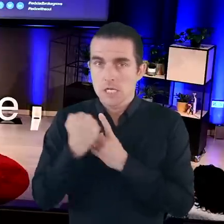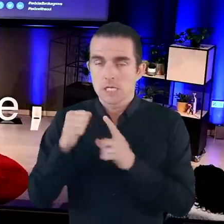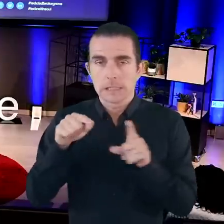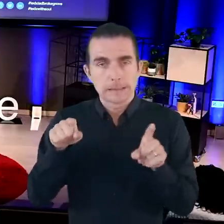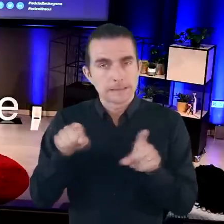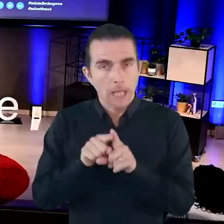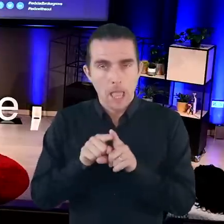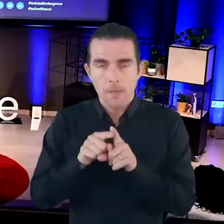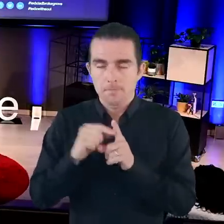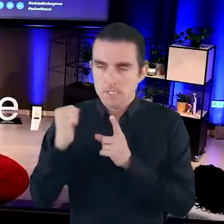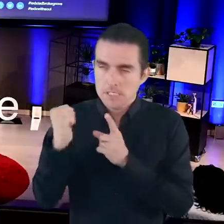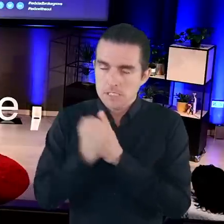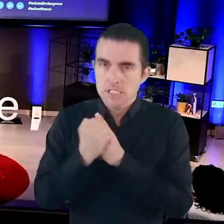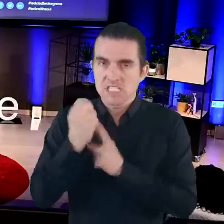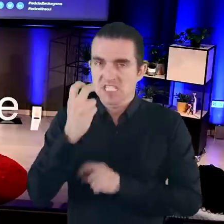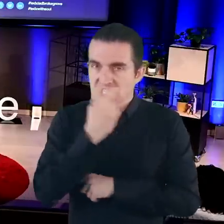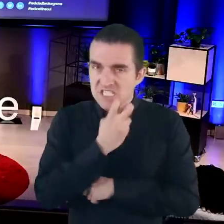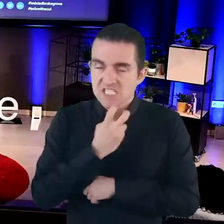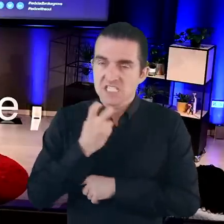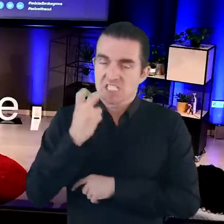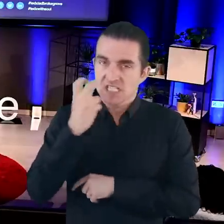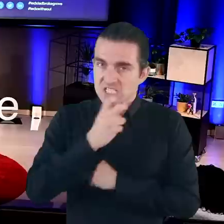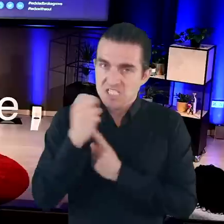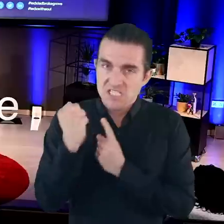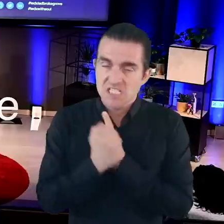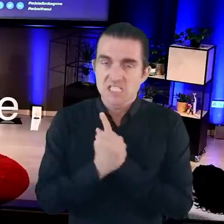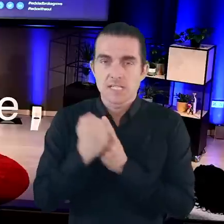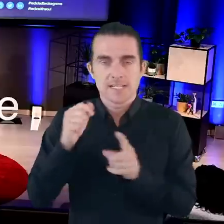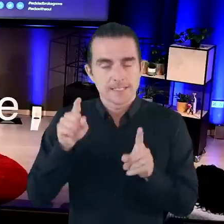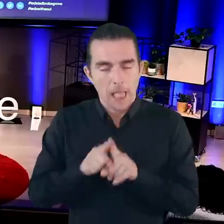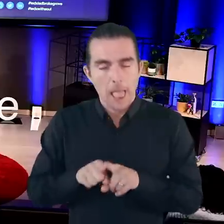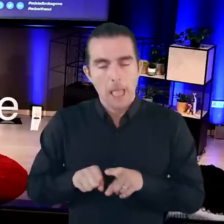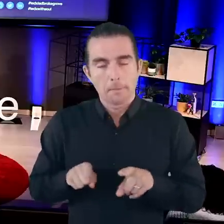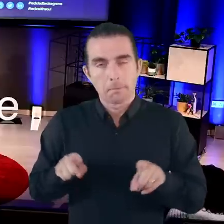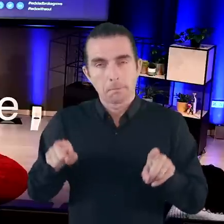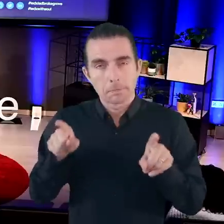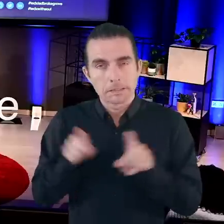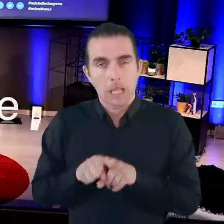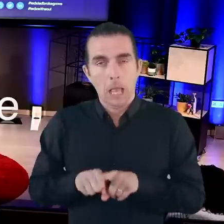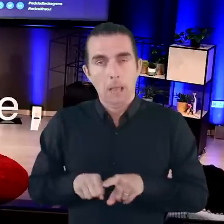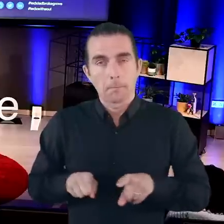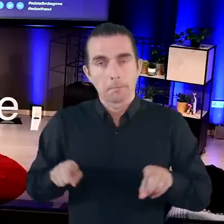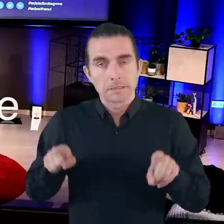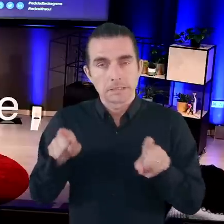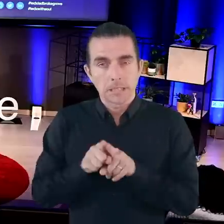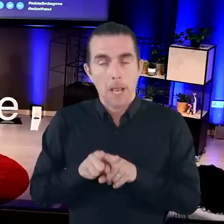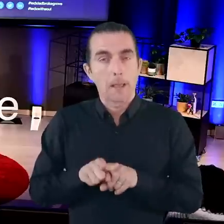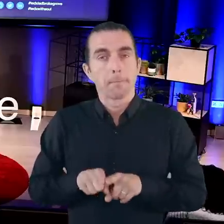doing the same speech therapy exercises and algorithms over and over and over again.